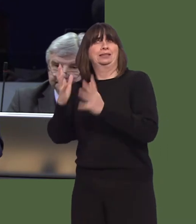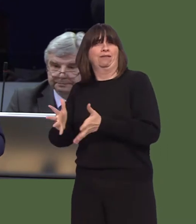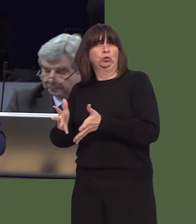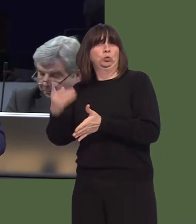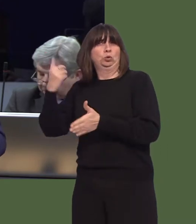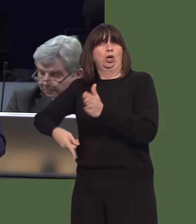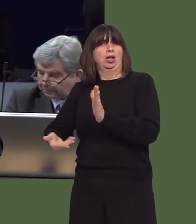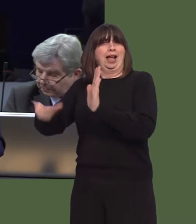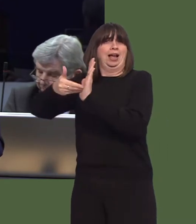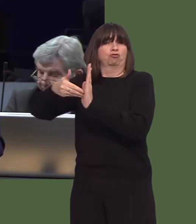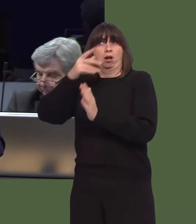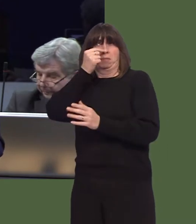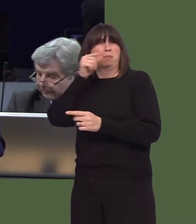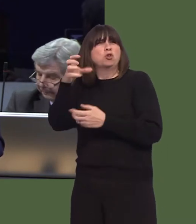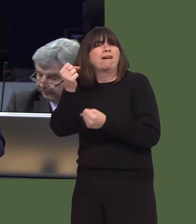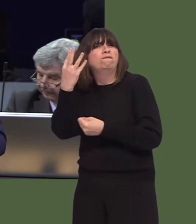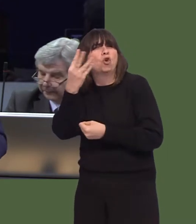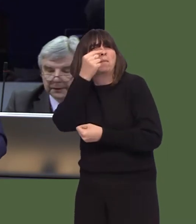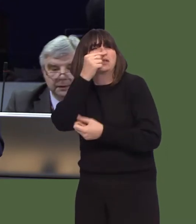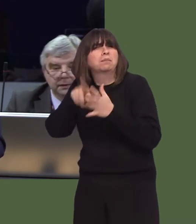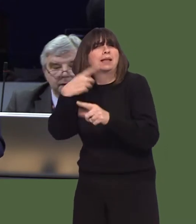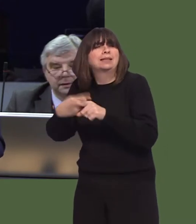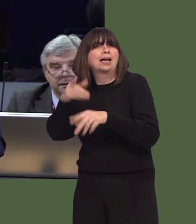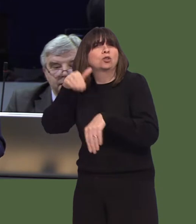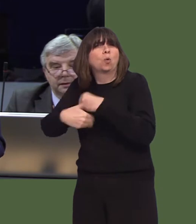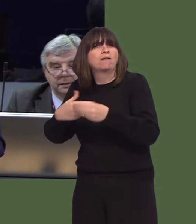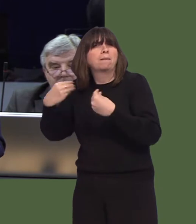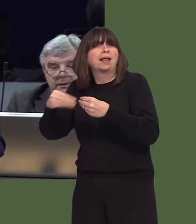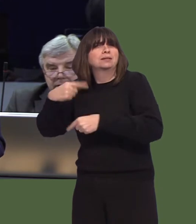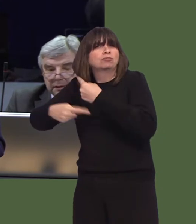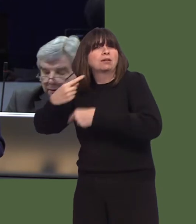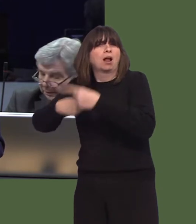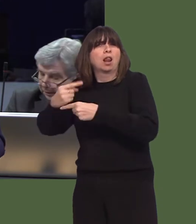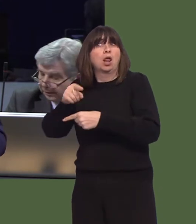Pryd, felly, cawn ni glywed pa dreth rydych chi wedi penderfynu arni, ac a gaf i eich